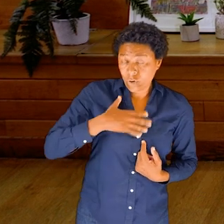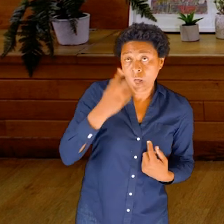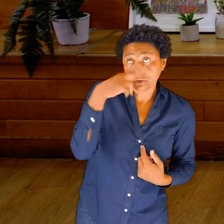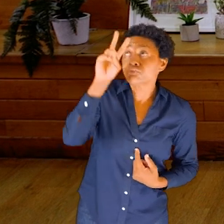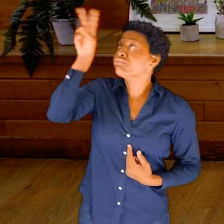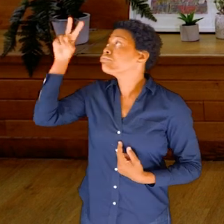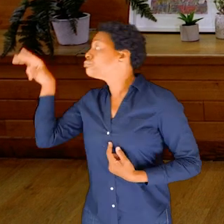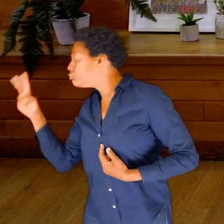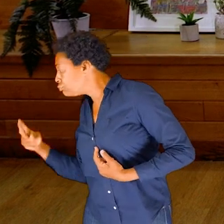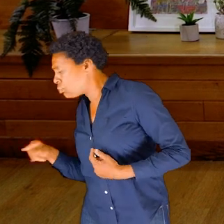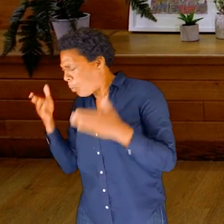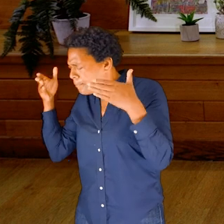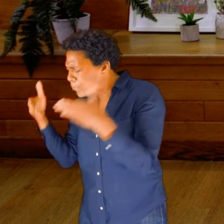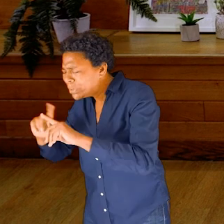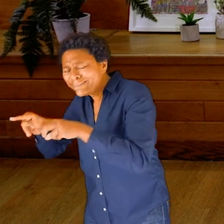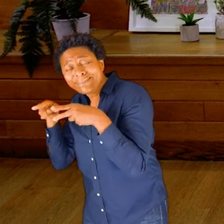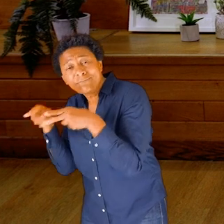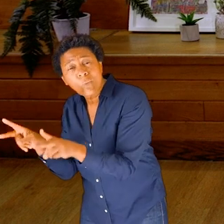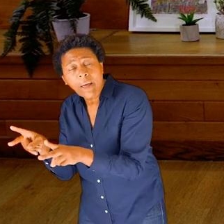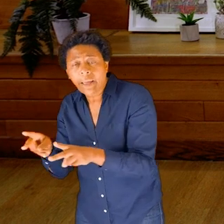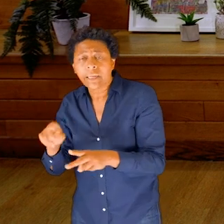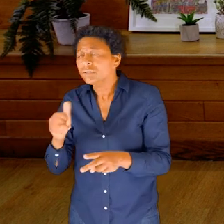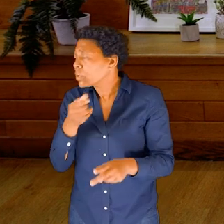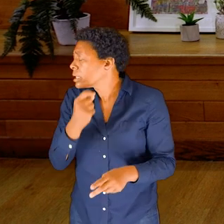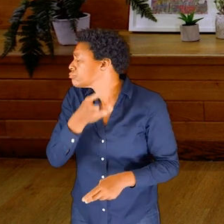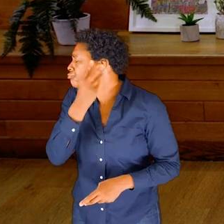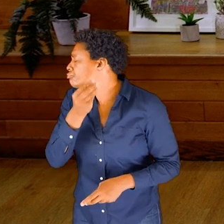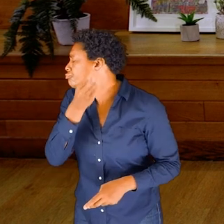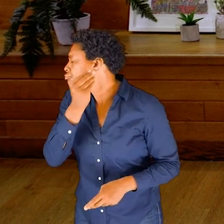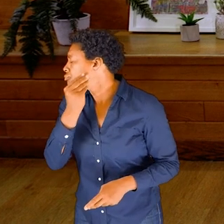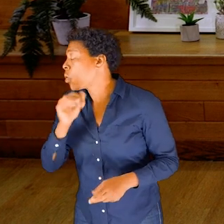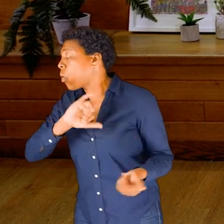you can listen to my instructions or come back to the screen when you need it.